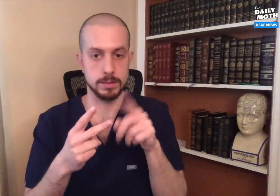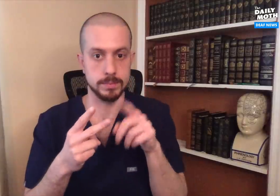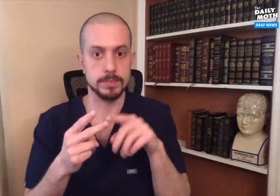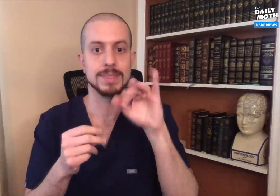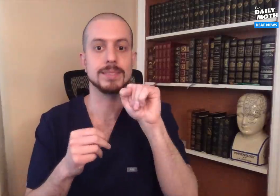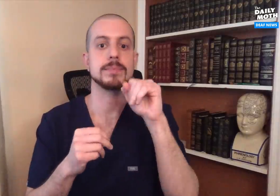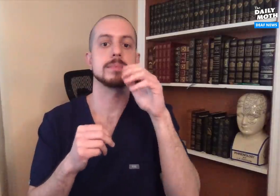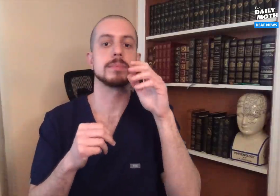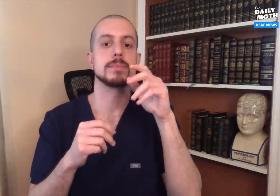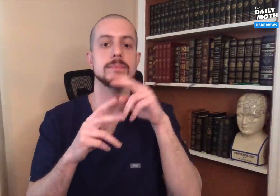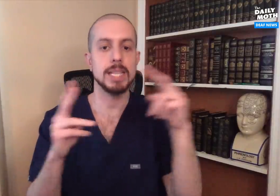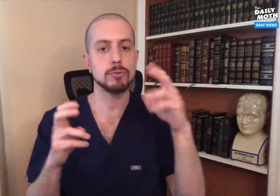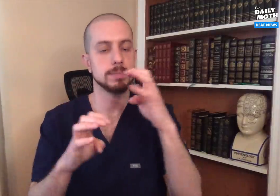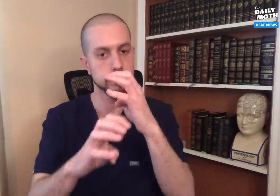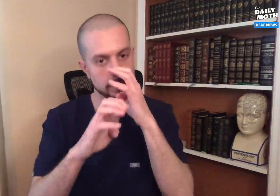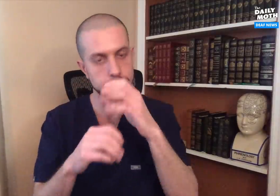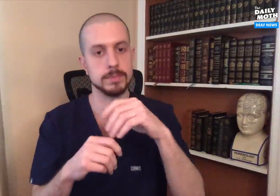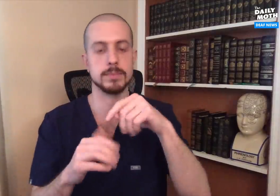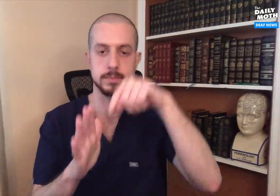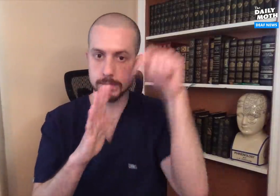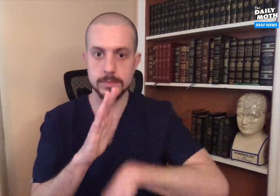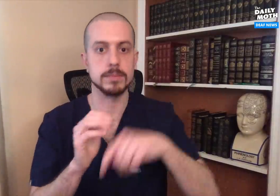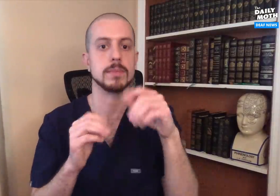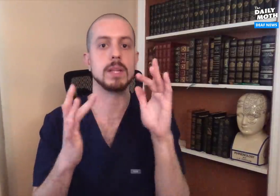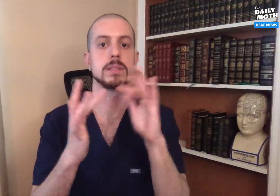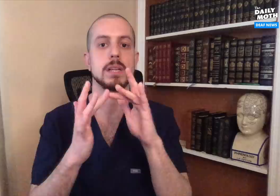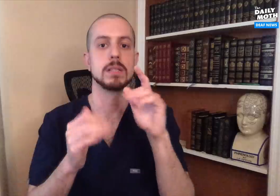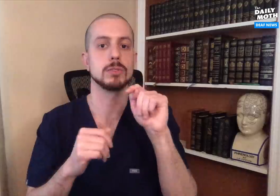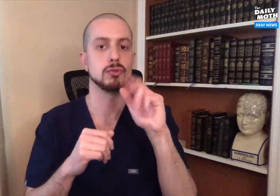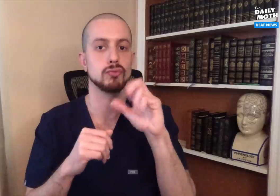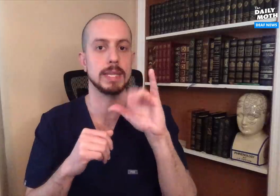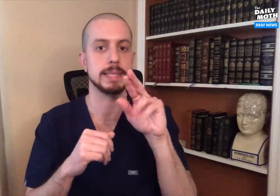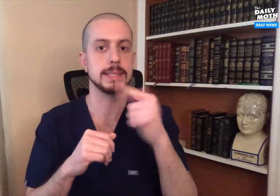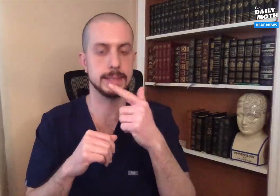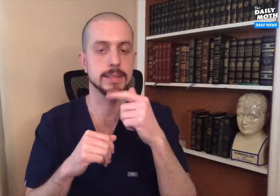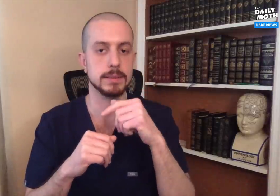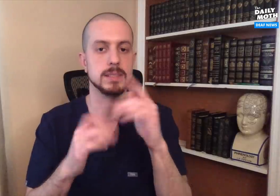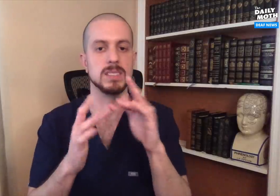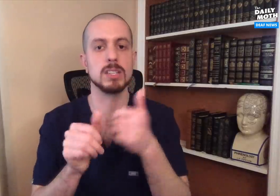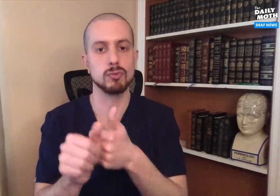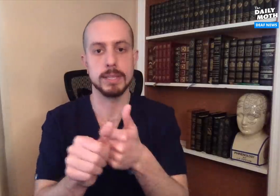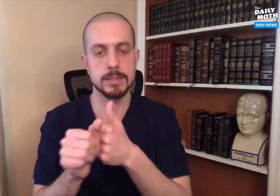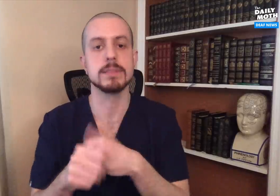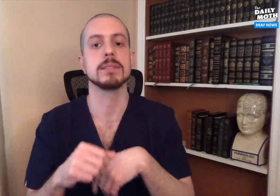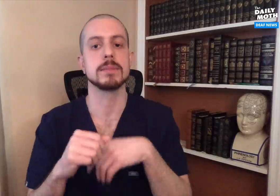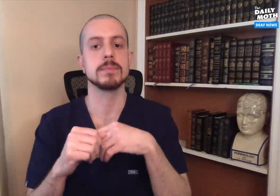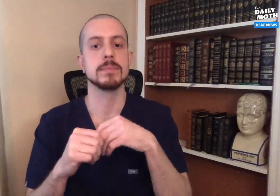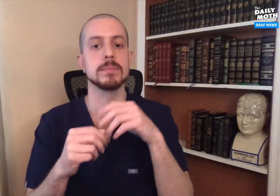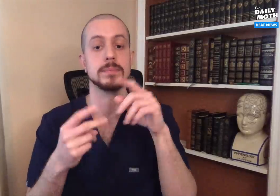The second way is very thorough and strict contact tracing.